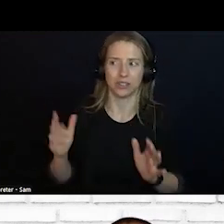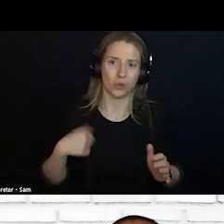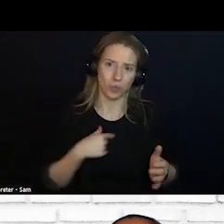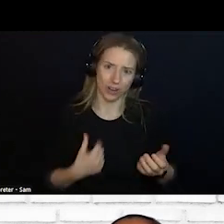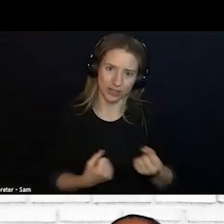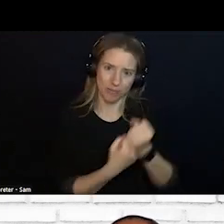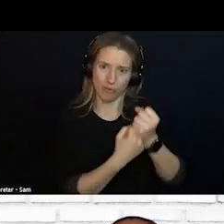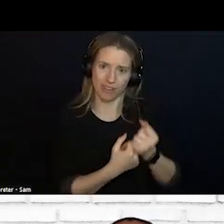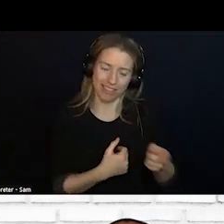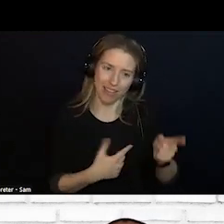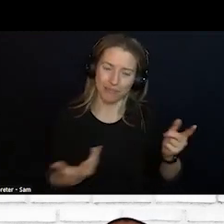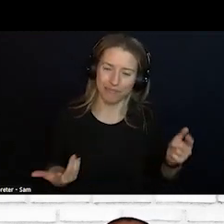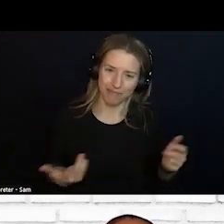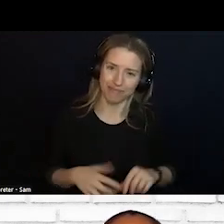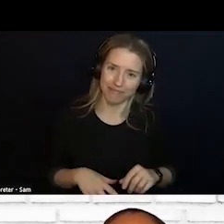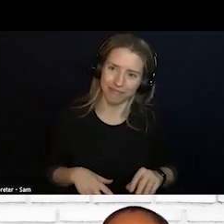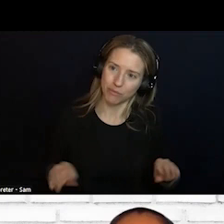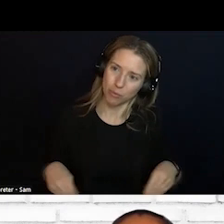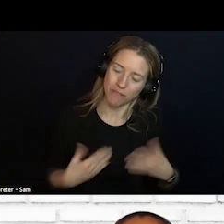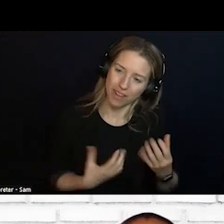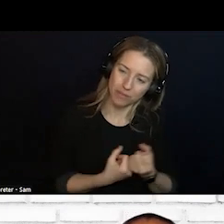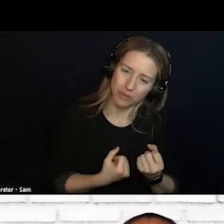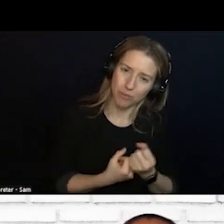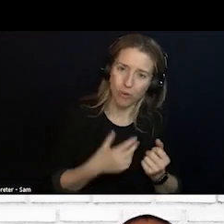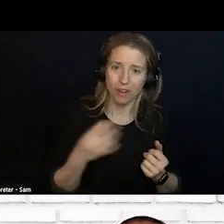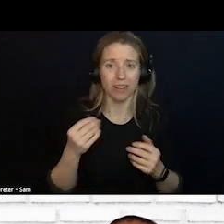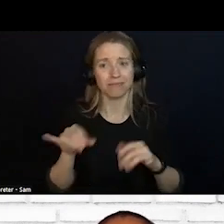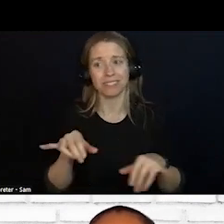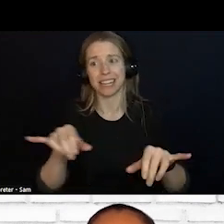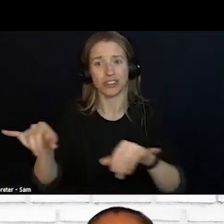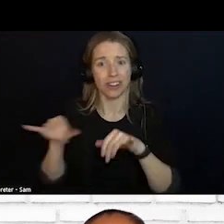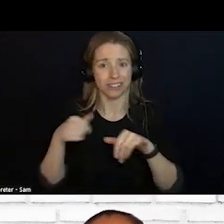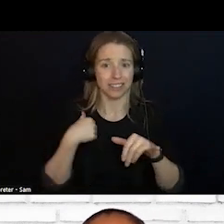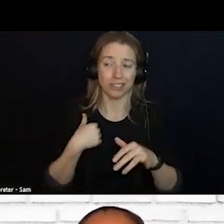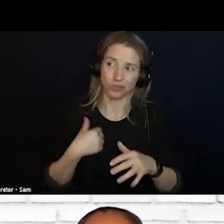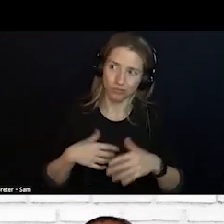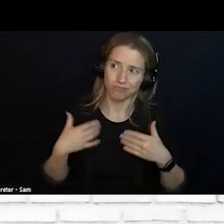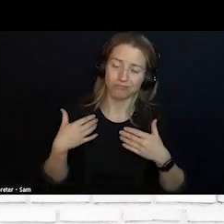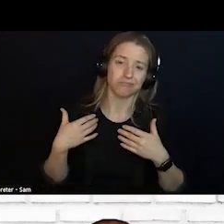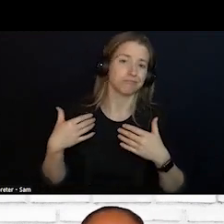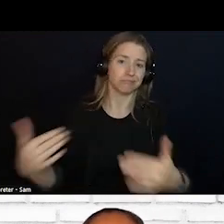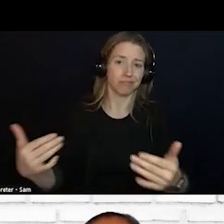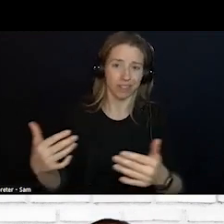STANDARDIZE AND MAKE IT HAPPEN. IT IS NOT ALWAYS TOP DOWN. ACTUALLY TOP DOWN IS SOMETIMES THE LEAST EFFECTIVE.